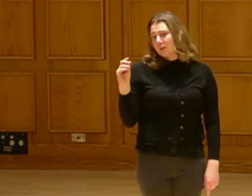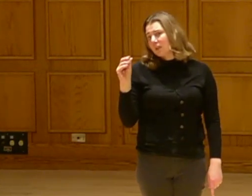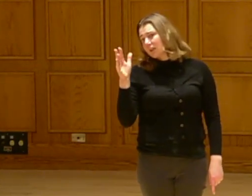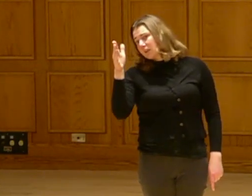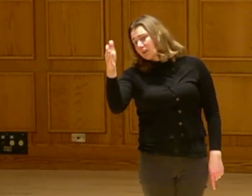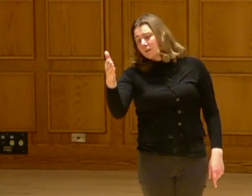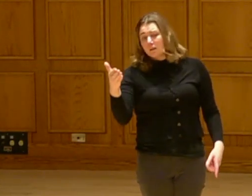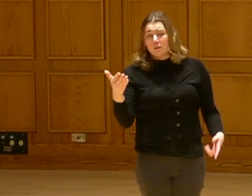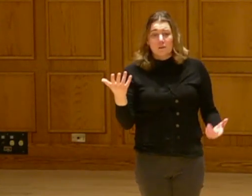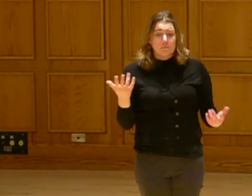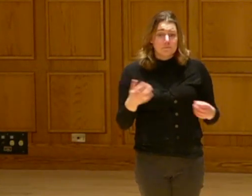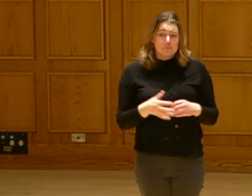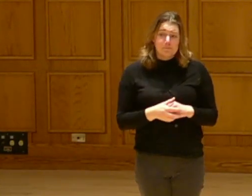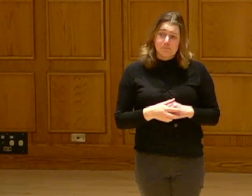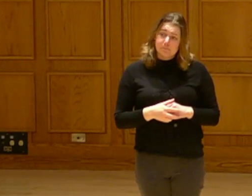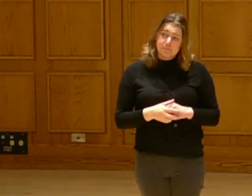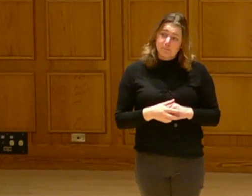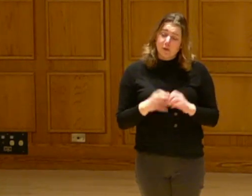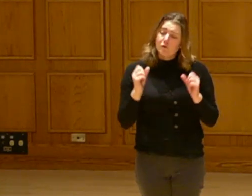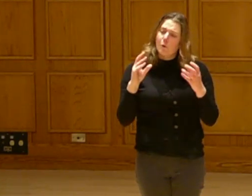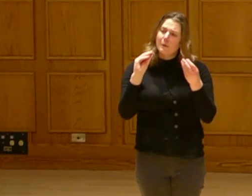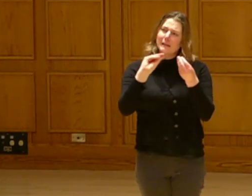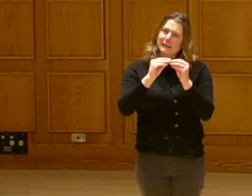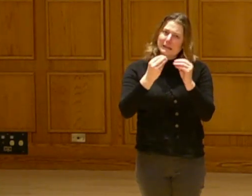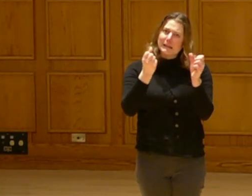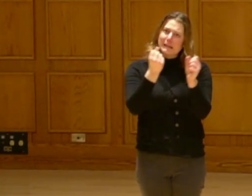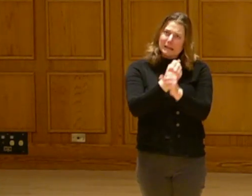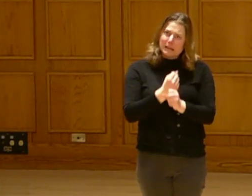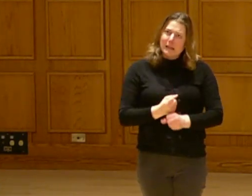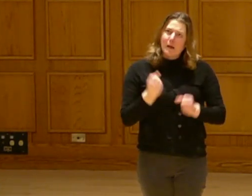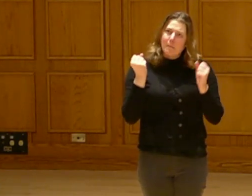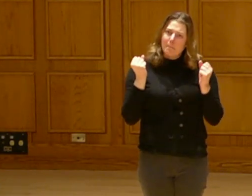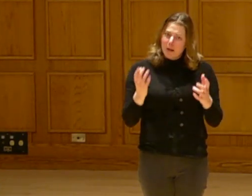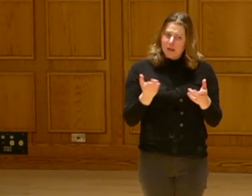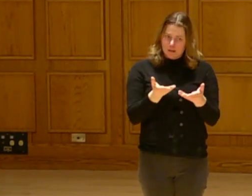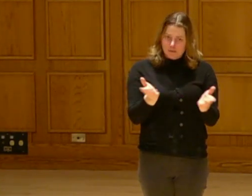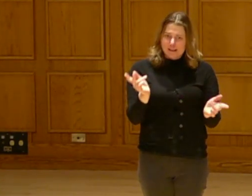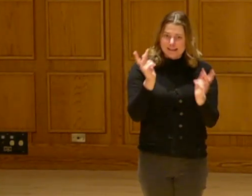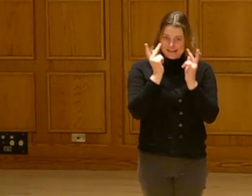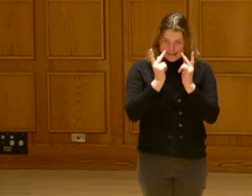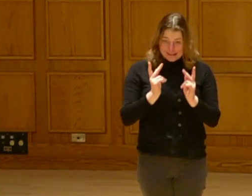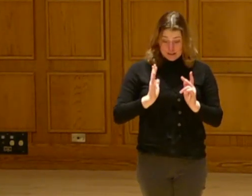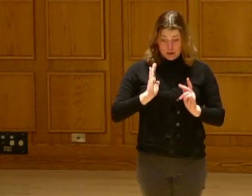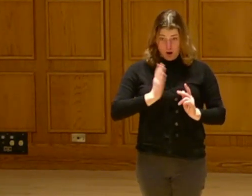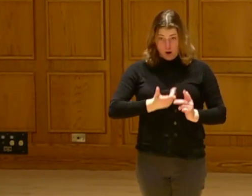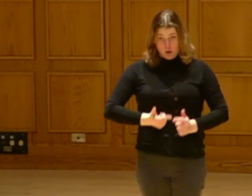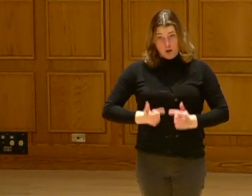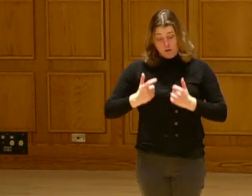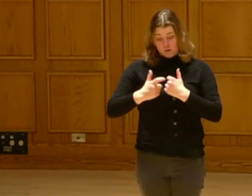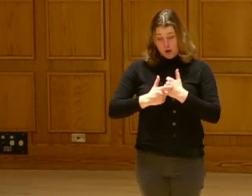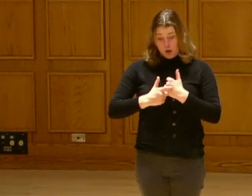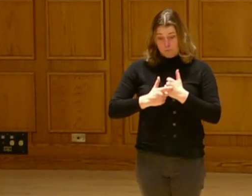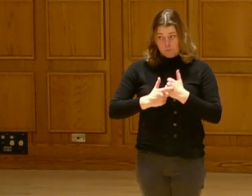What's going to happen in the year 20 2050?